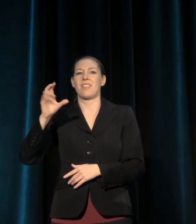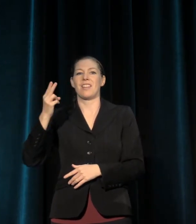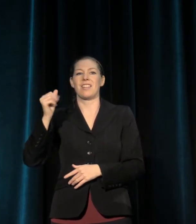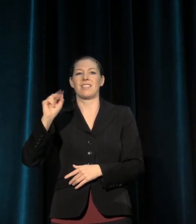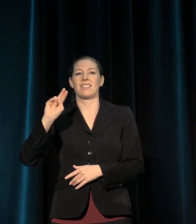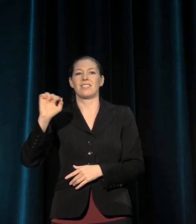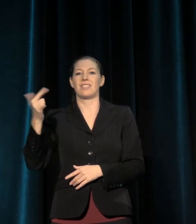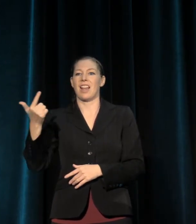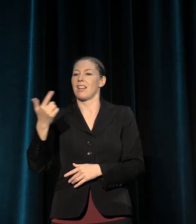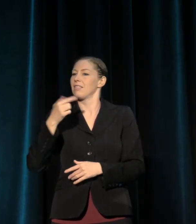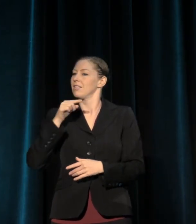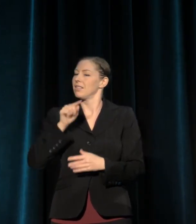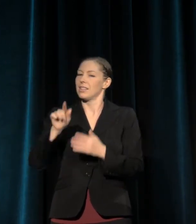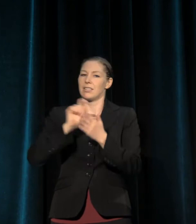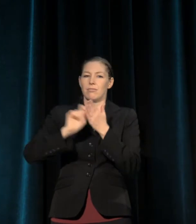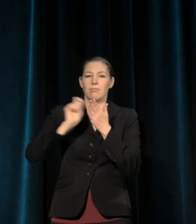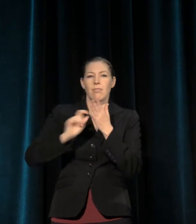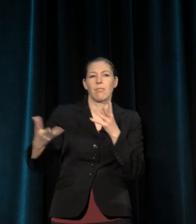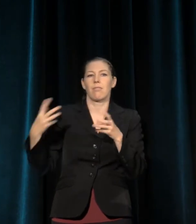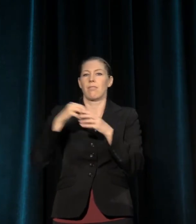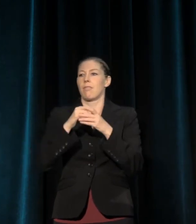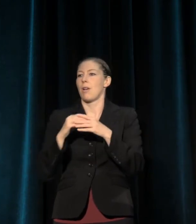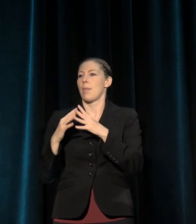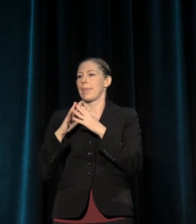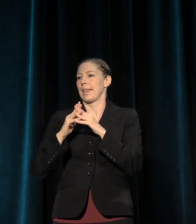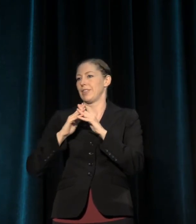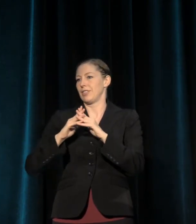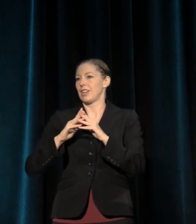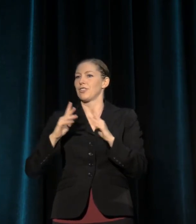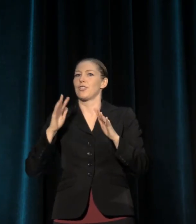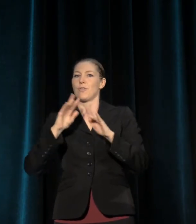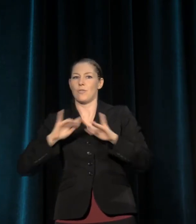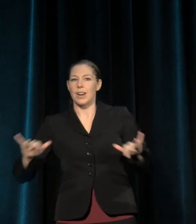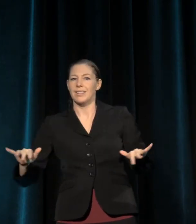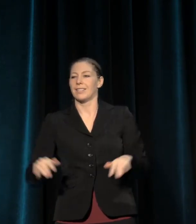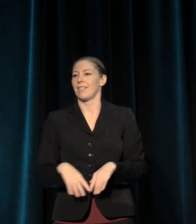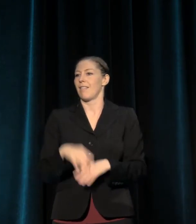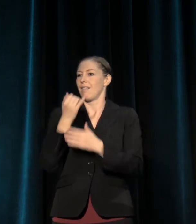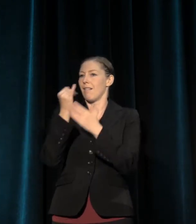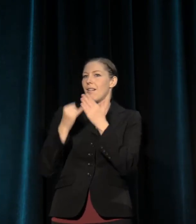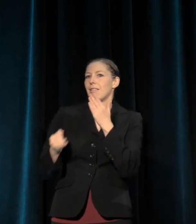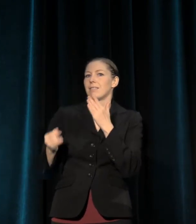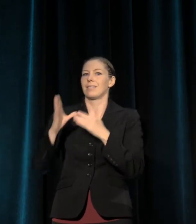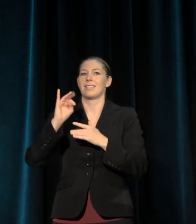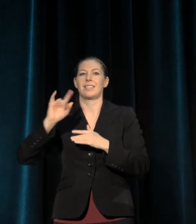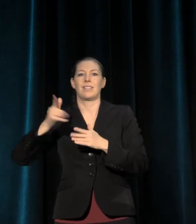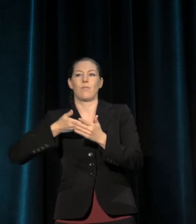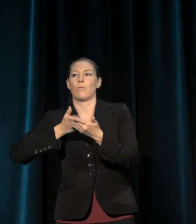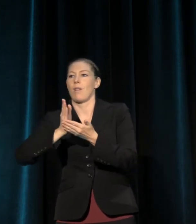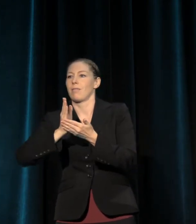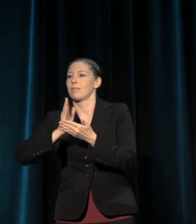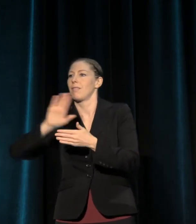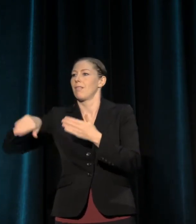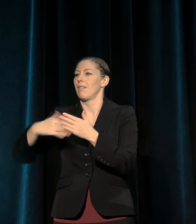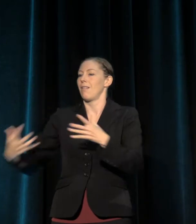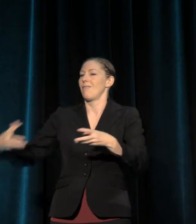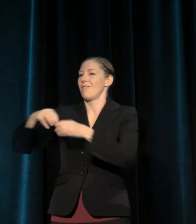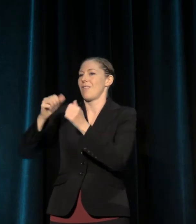on the intersection of race, art, and civil rights. And the sociopolitical forces that guided the hip-hop generation.